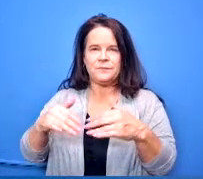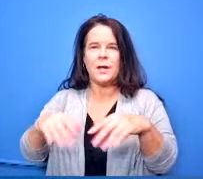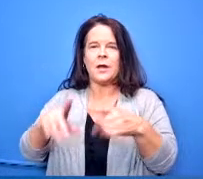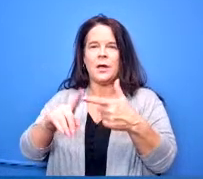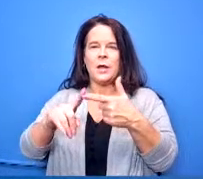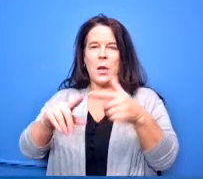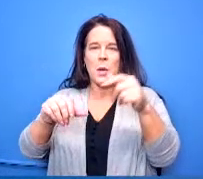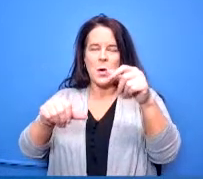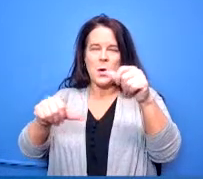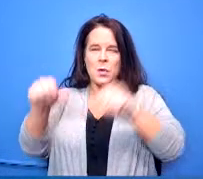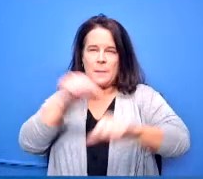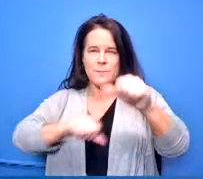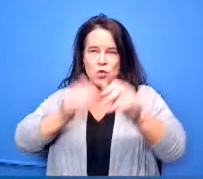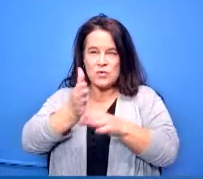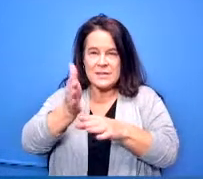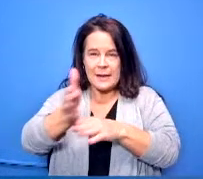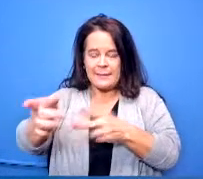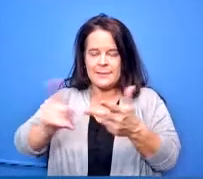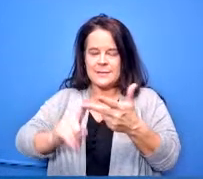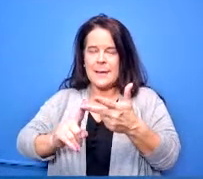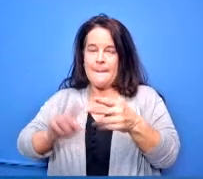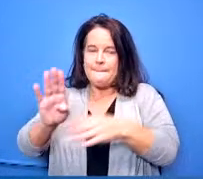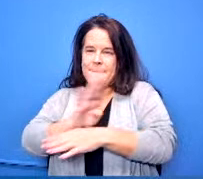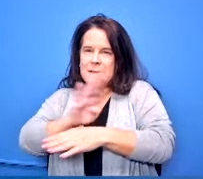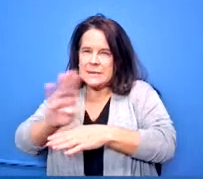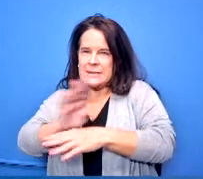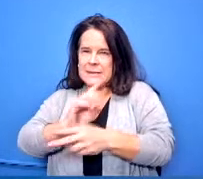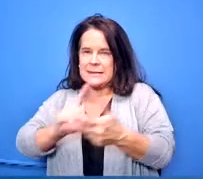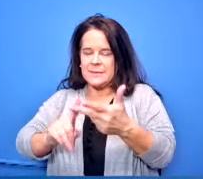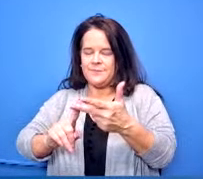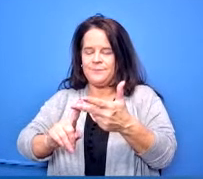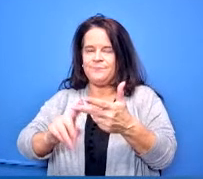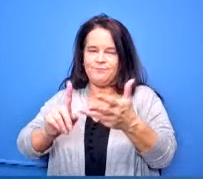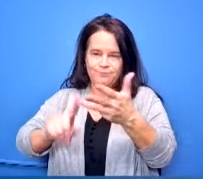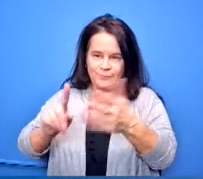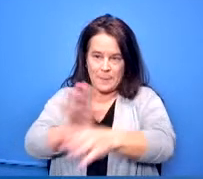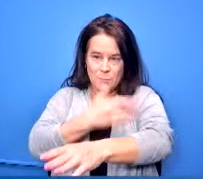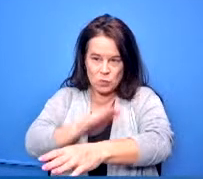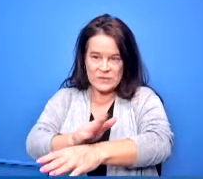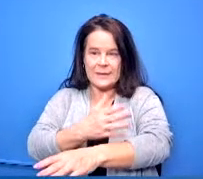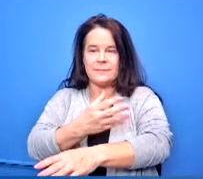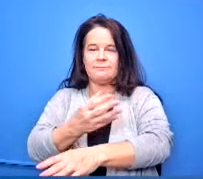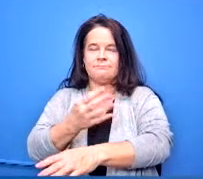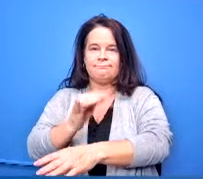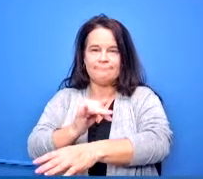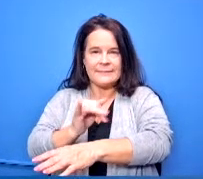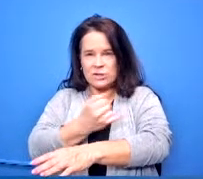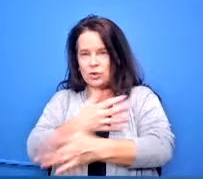also have business instrumental vocal program and they also participate in those round tables